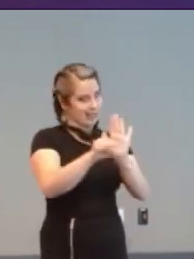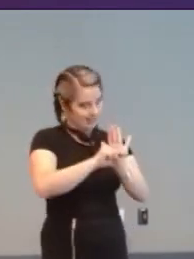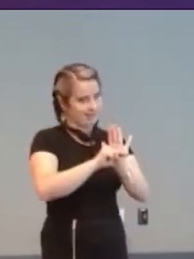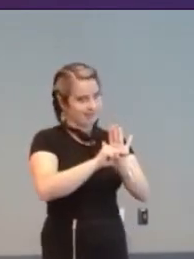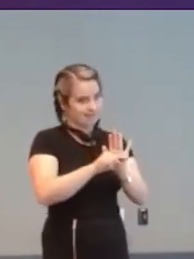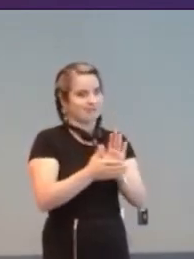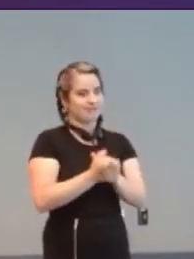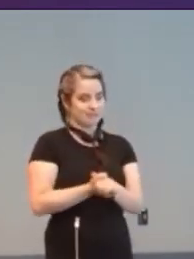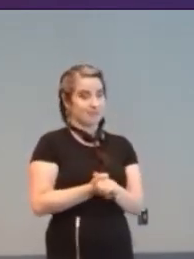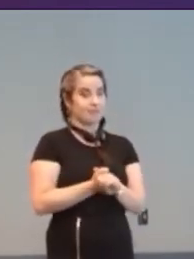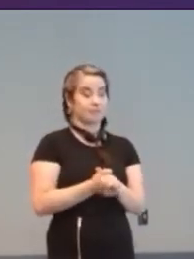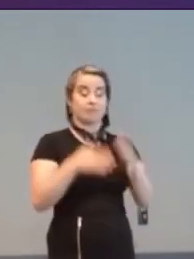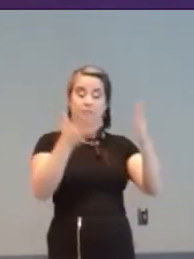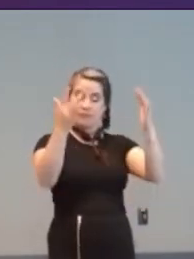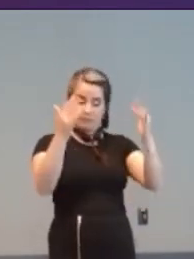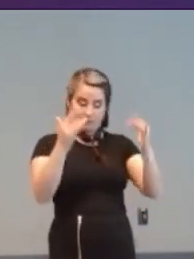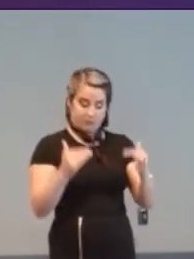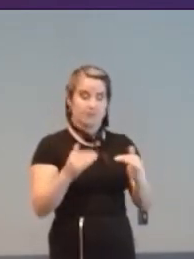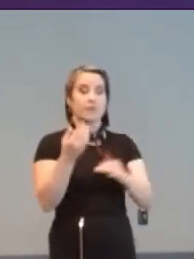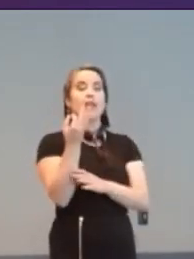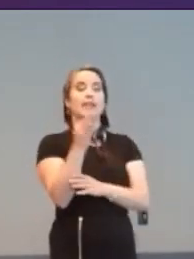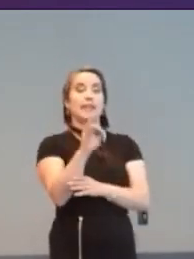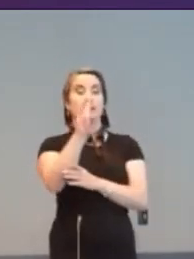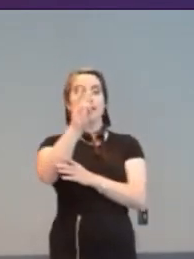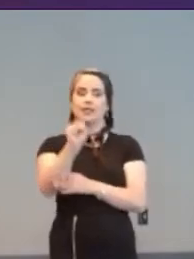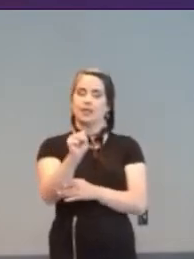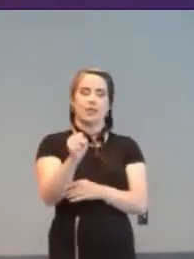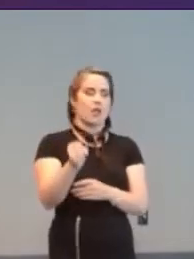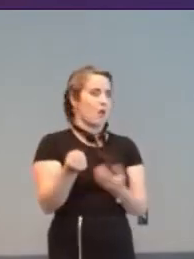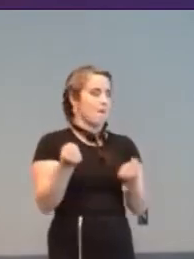By the 1960s there were hundreds of computer and video games,